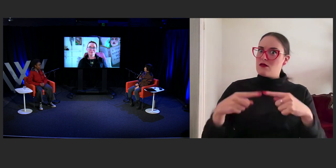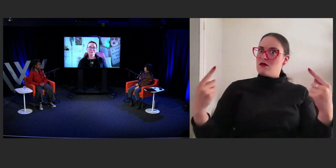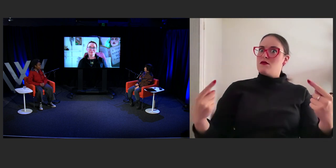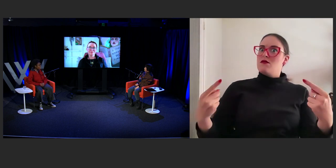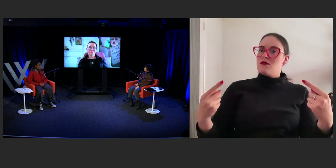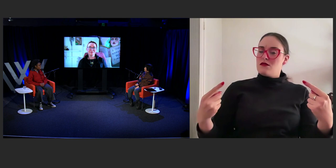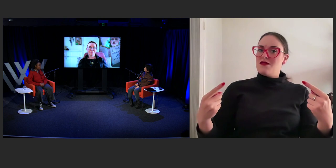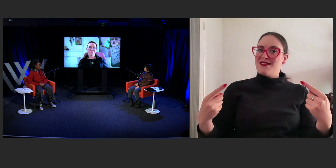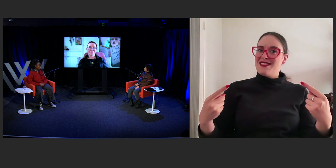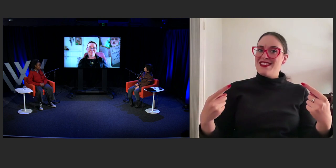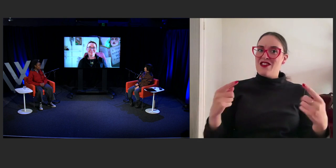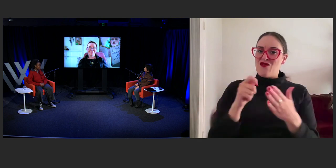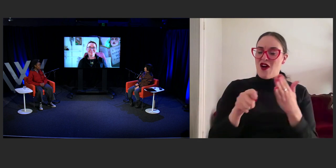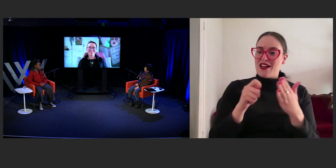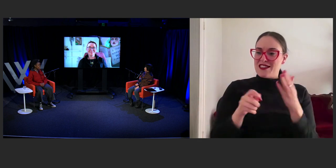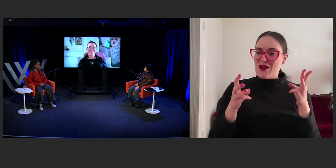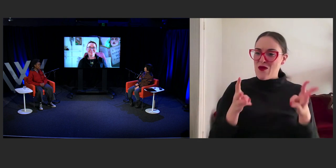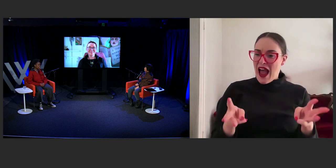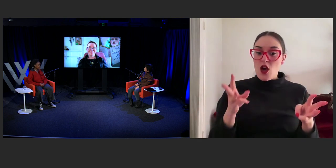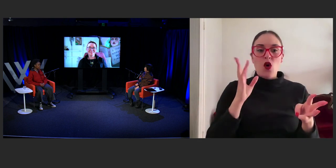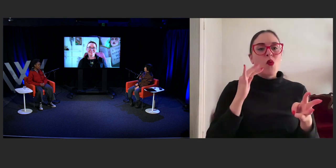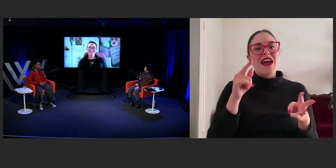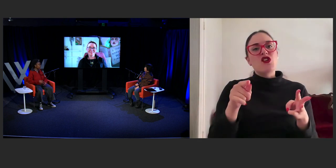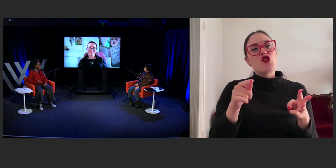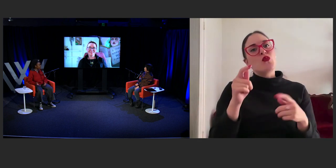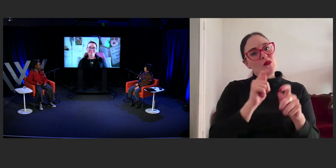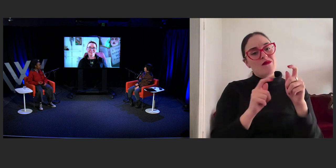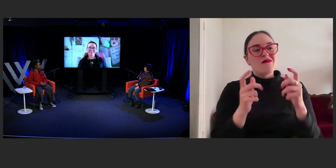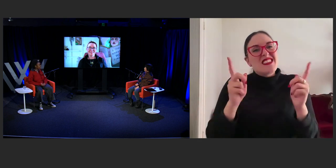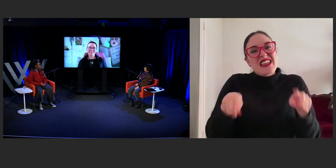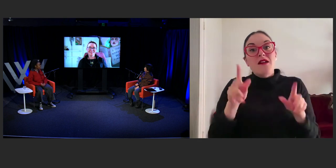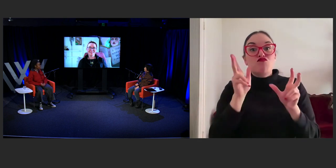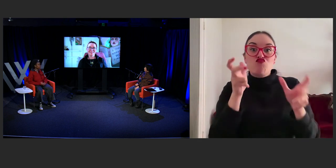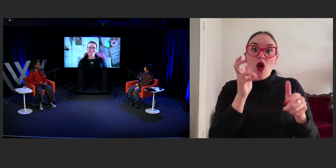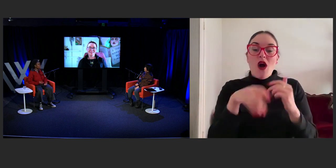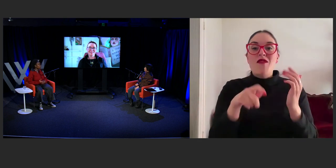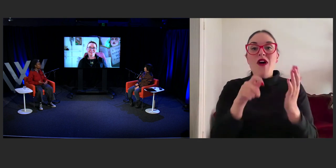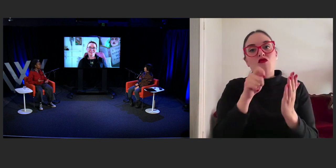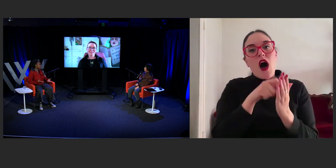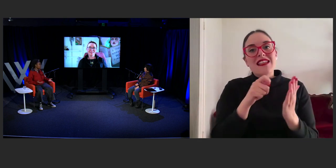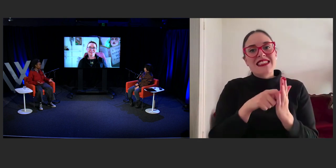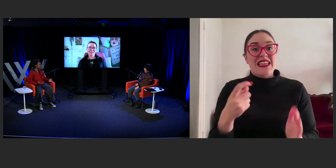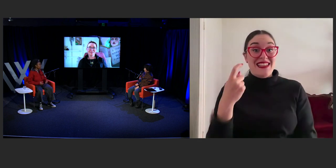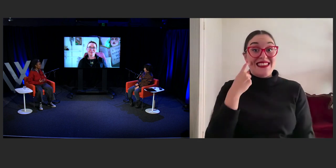when you're starting to get into writing, it's very easy to kind of look outwards and try and find, okay, what do writers do?